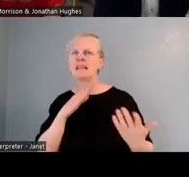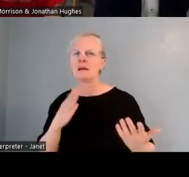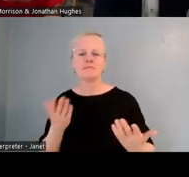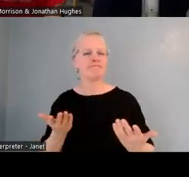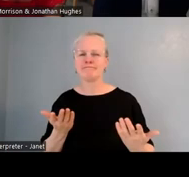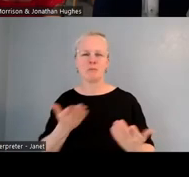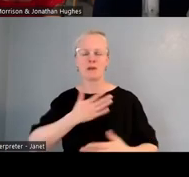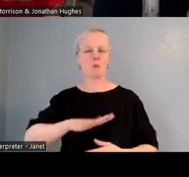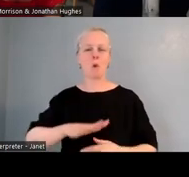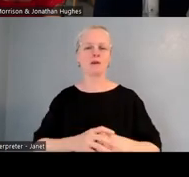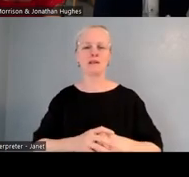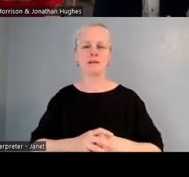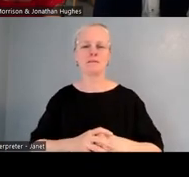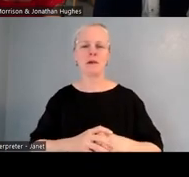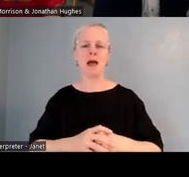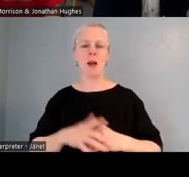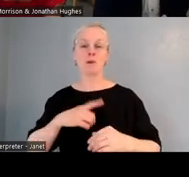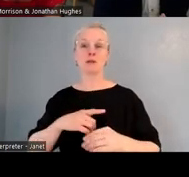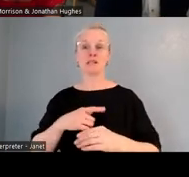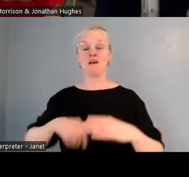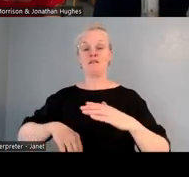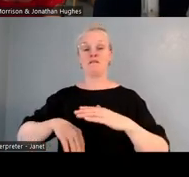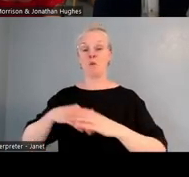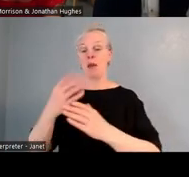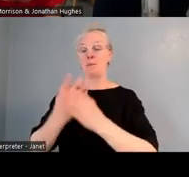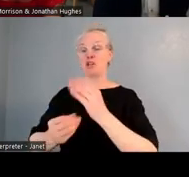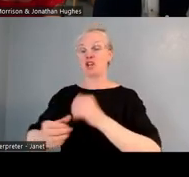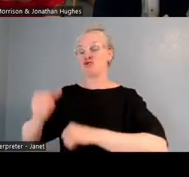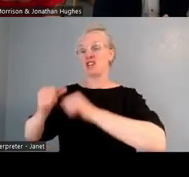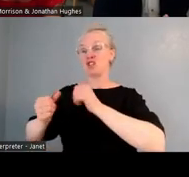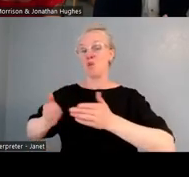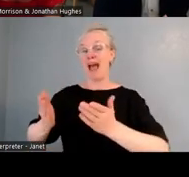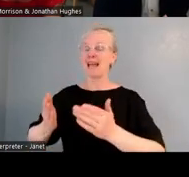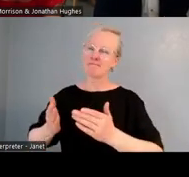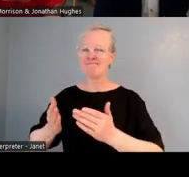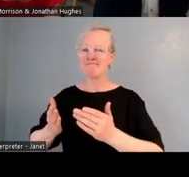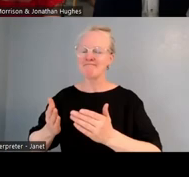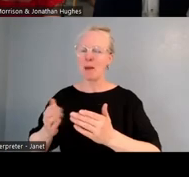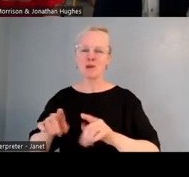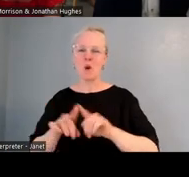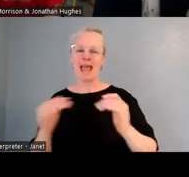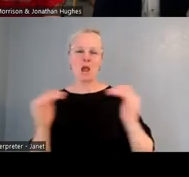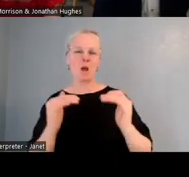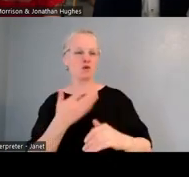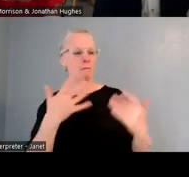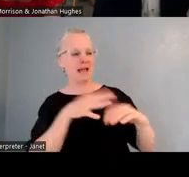and learning in a traditional sense. So, one of the things, and it goes down to obviously our staff, which we had amazing staff, which we'll talk about in a minute,